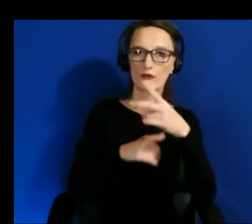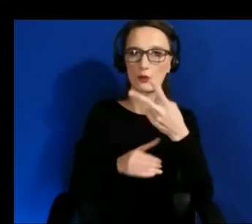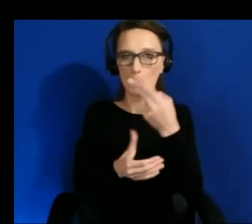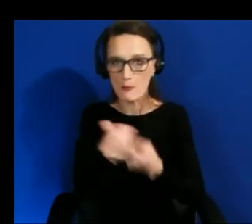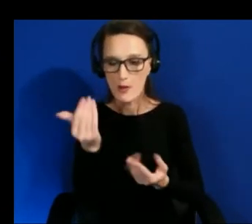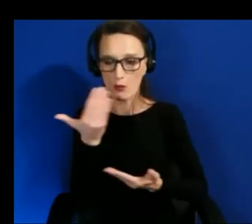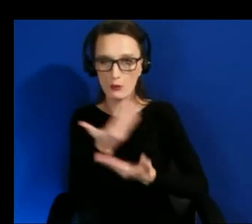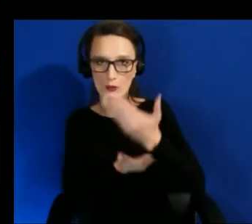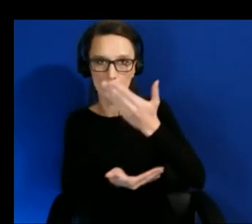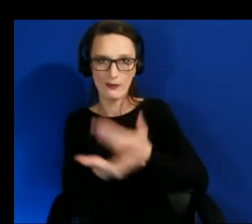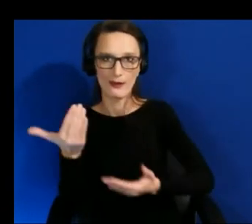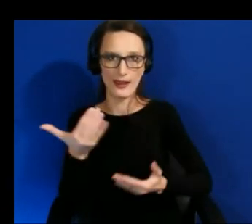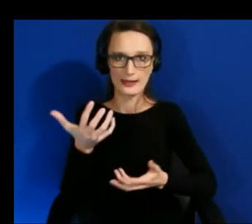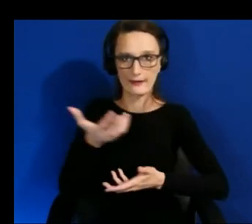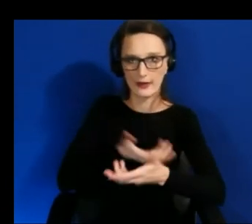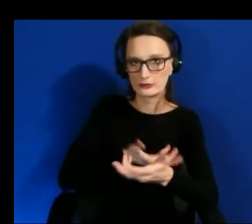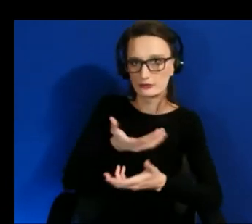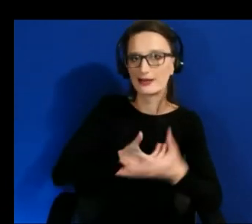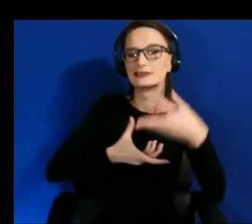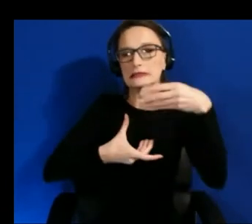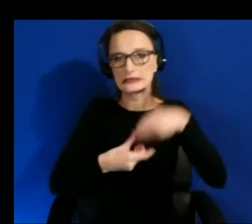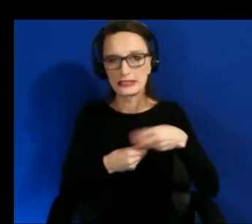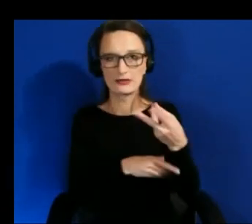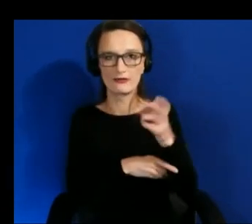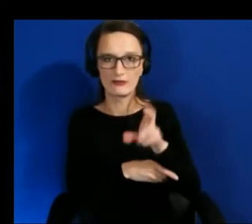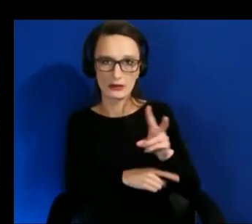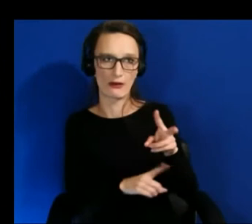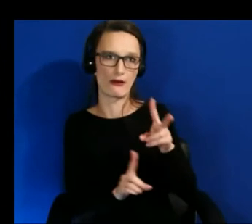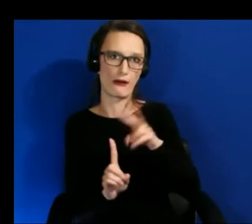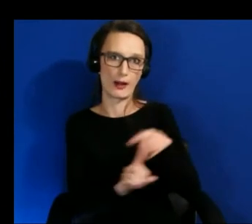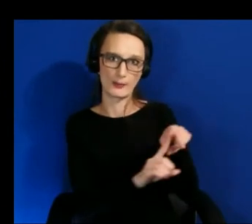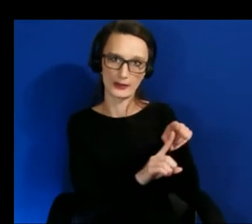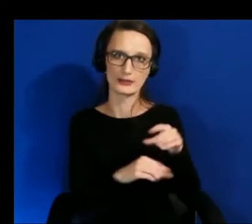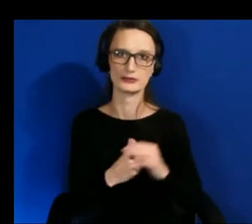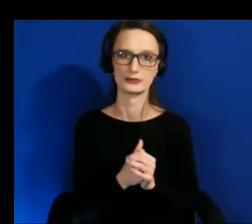so that's been one kind of big challenge of just trying to understand how do we get past or